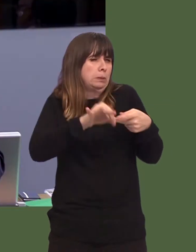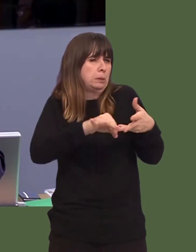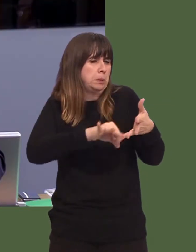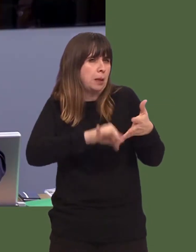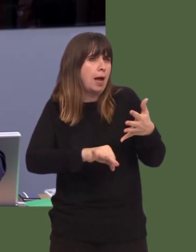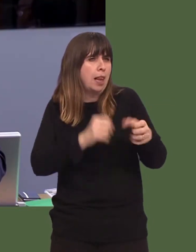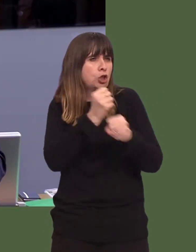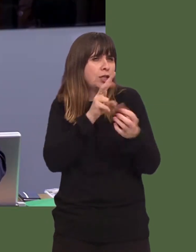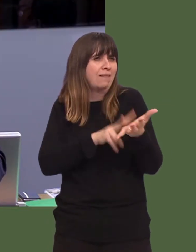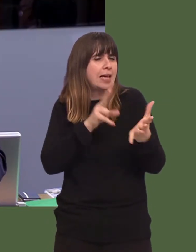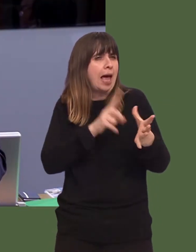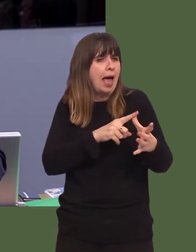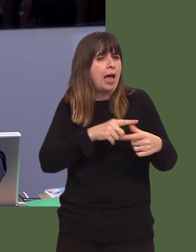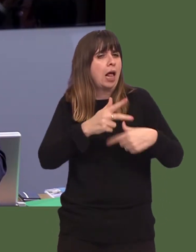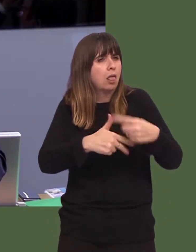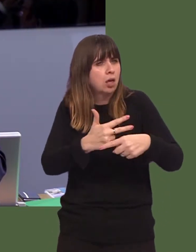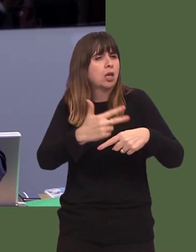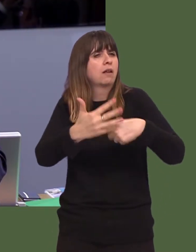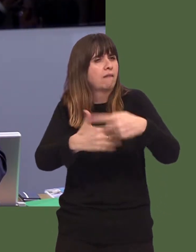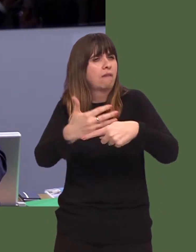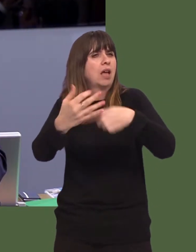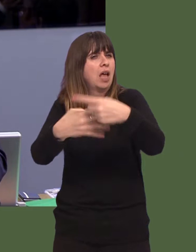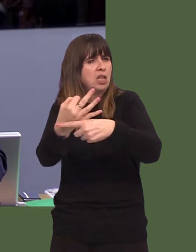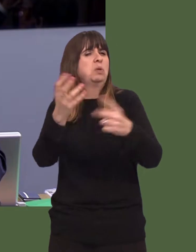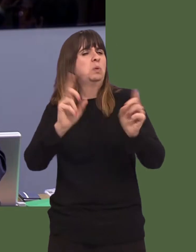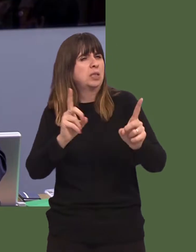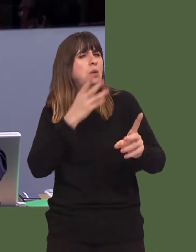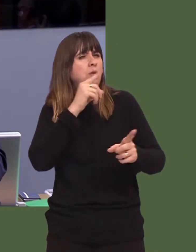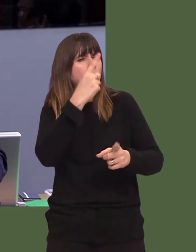over the period growing to from where it is at the moment, at 74 per cent.